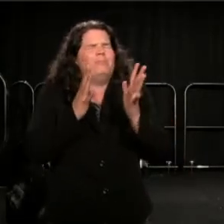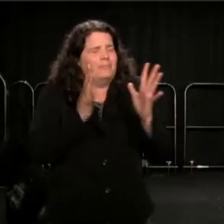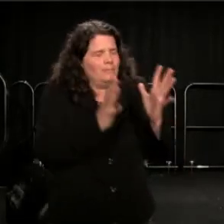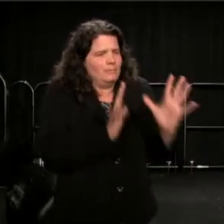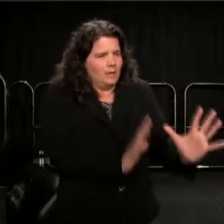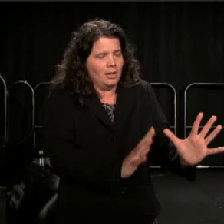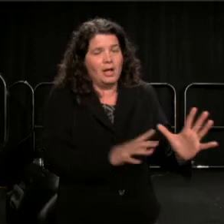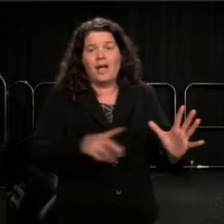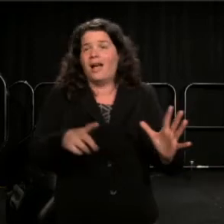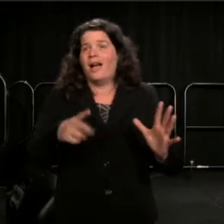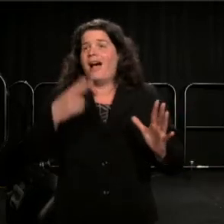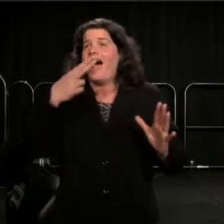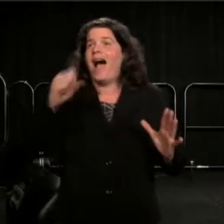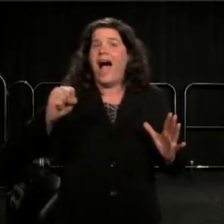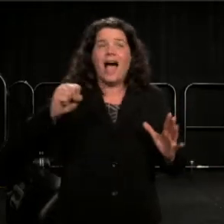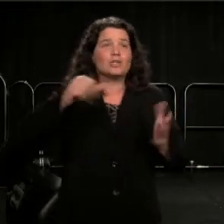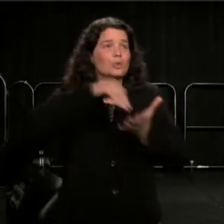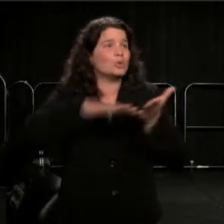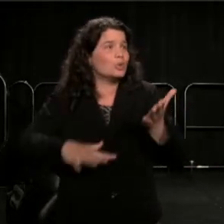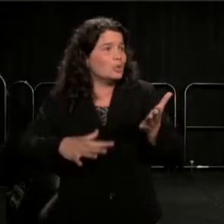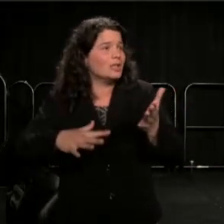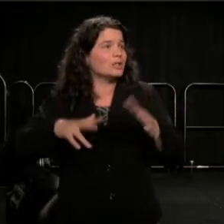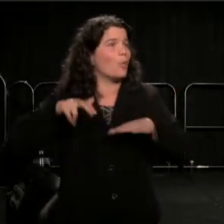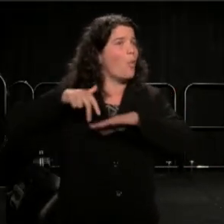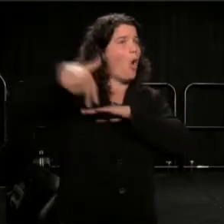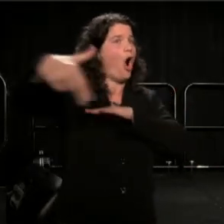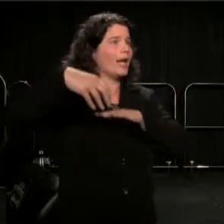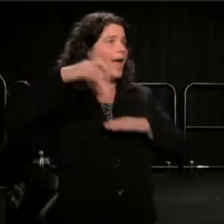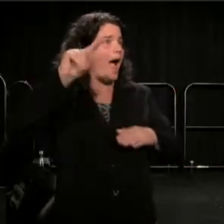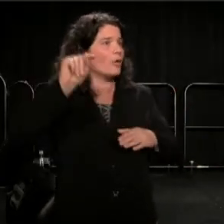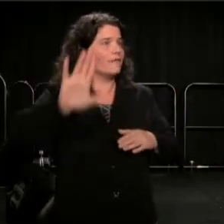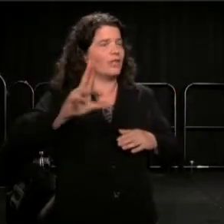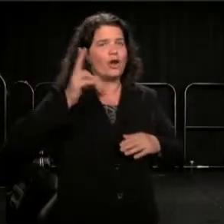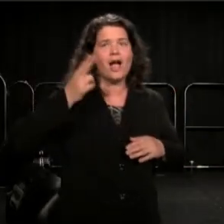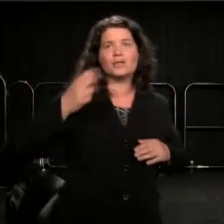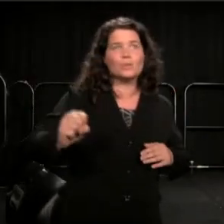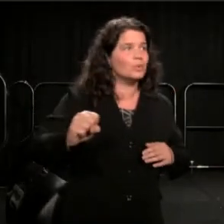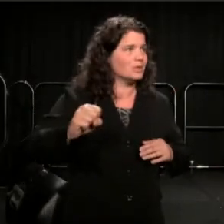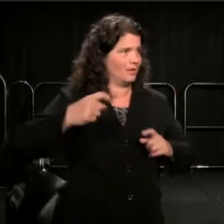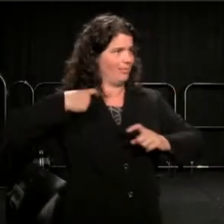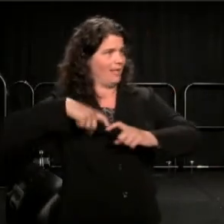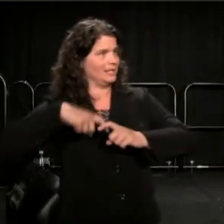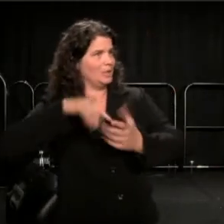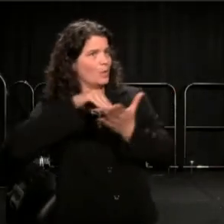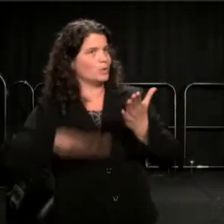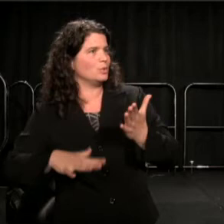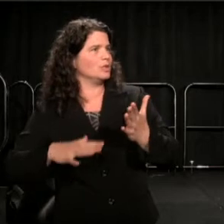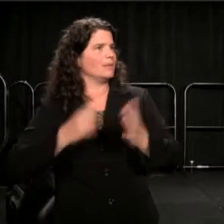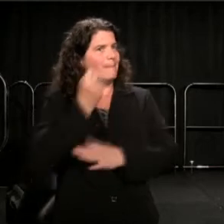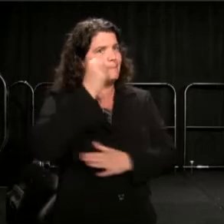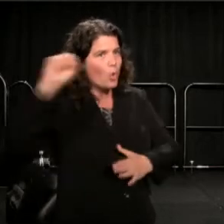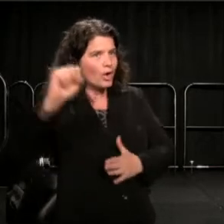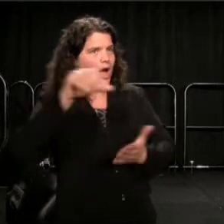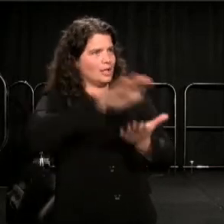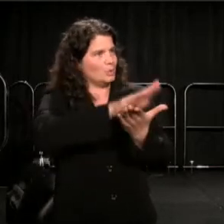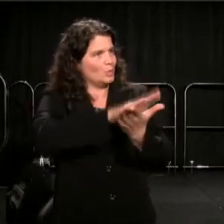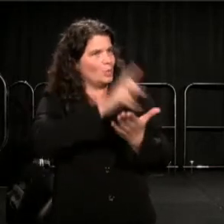staging walk outs in Los Angeles, Houston and other cities, boycotting schools and businesses in support of immigration rights